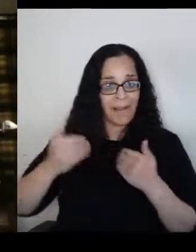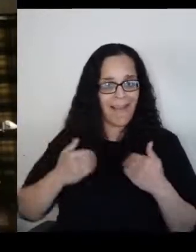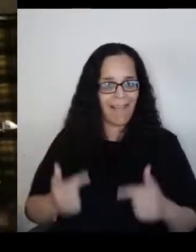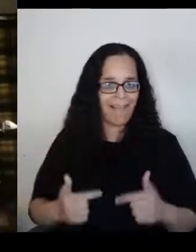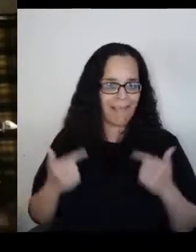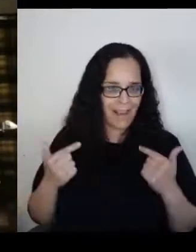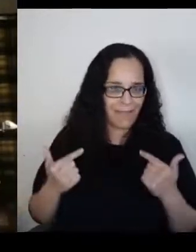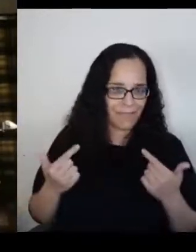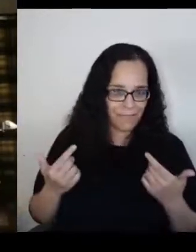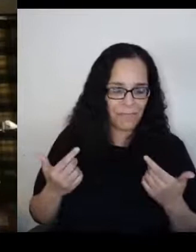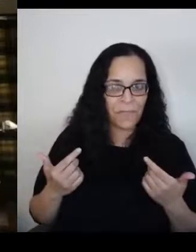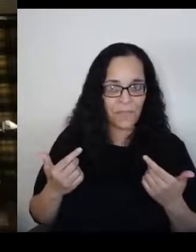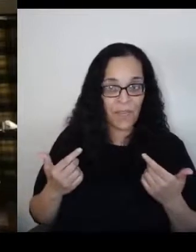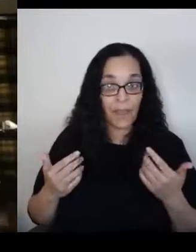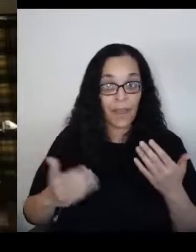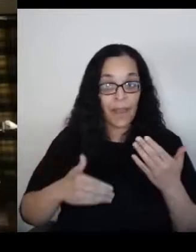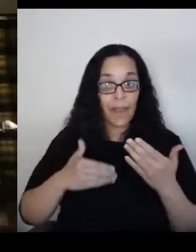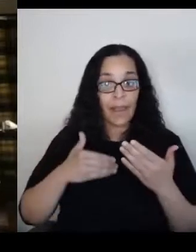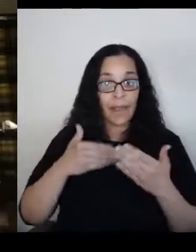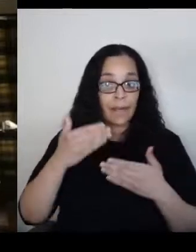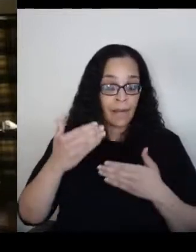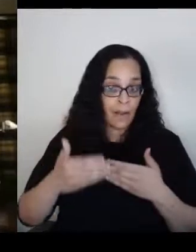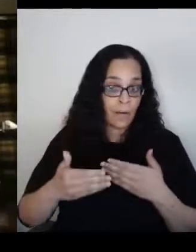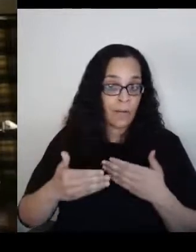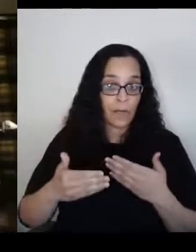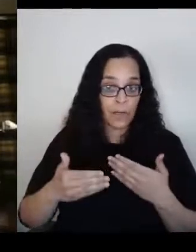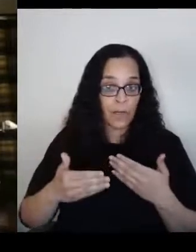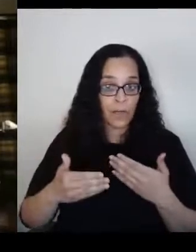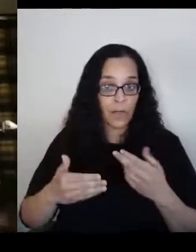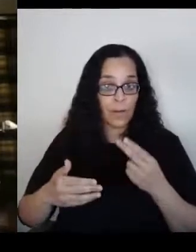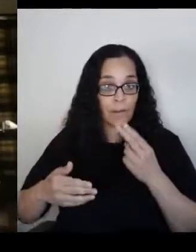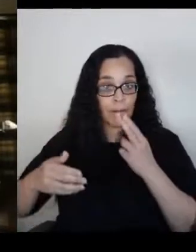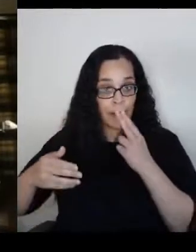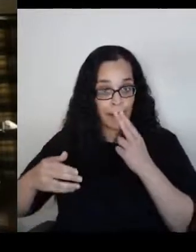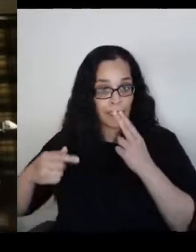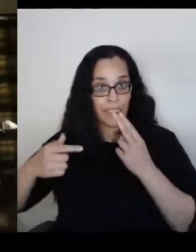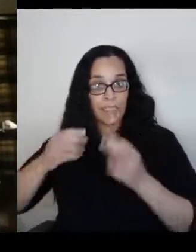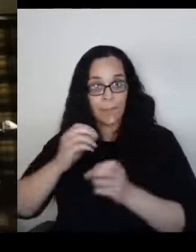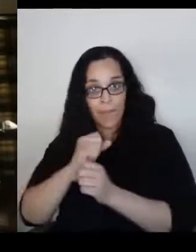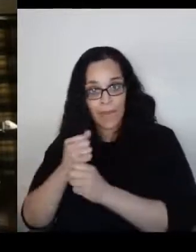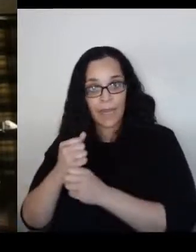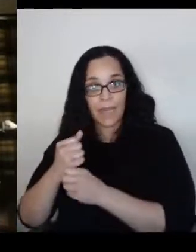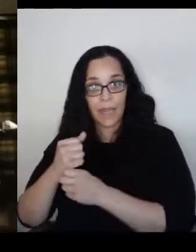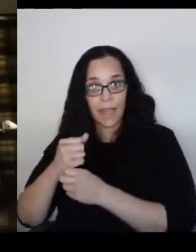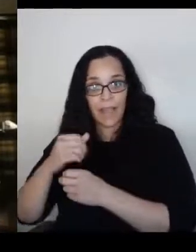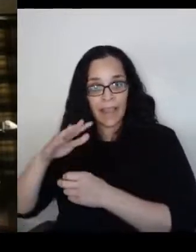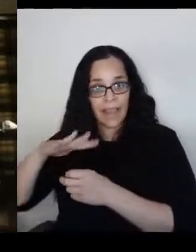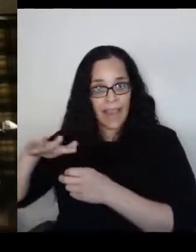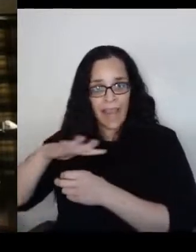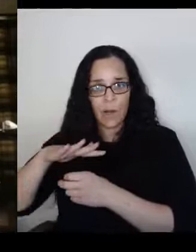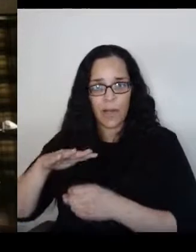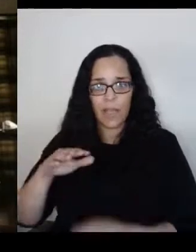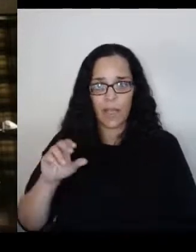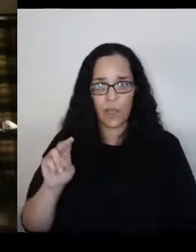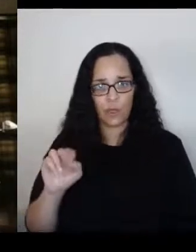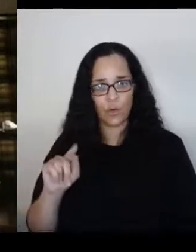After that, the Nazis made Pionki judenrein which means clean of Jews.